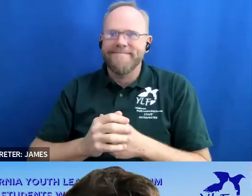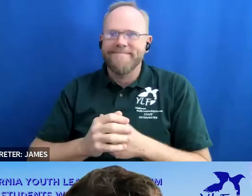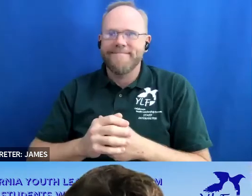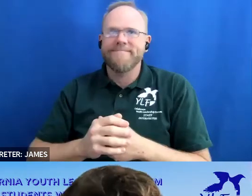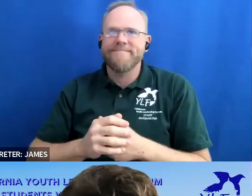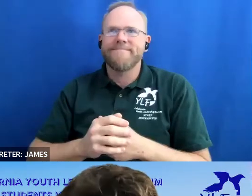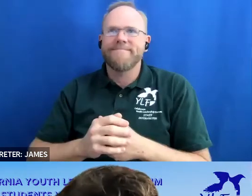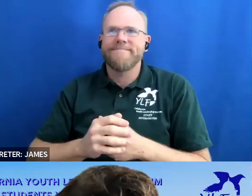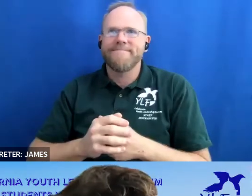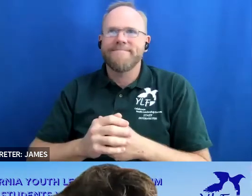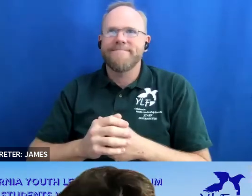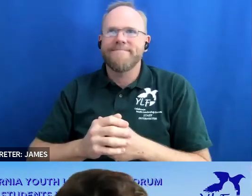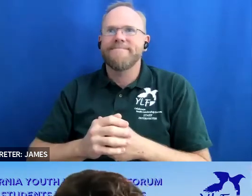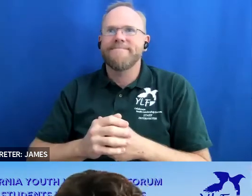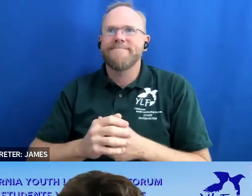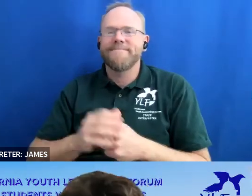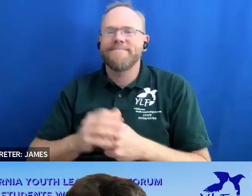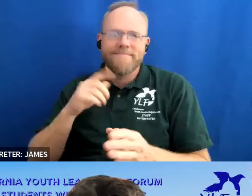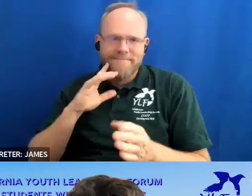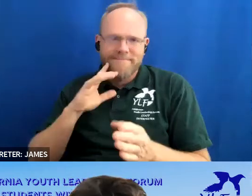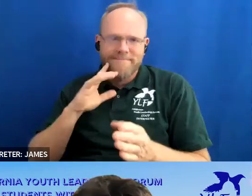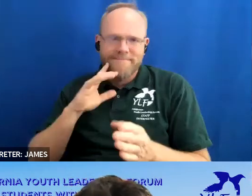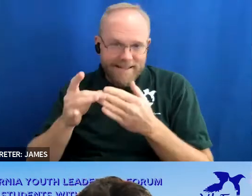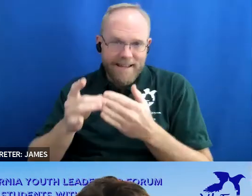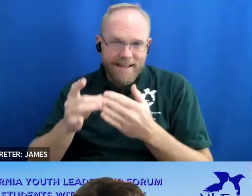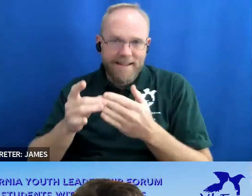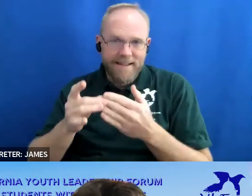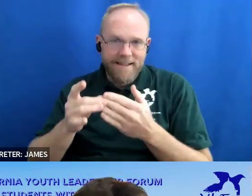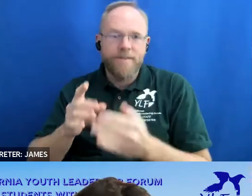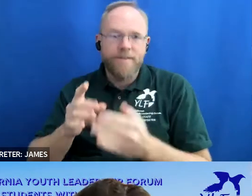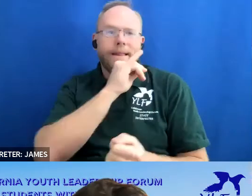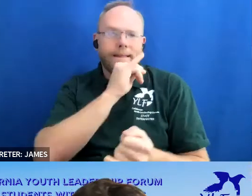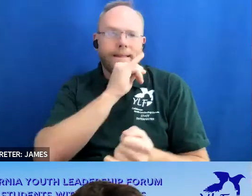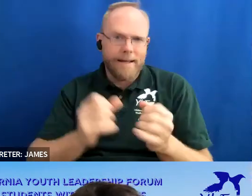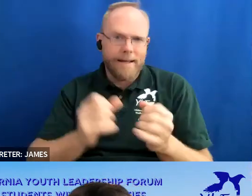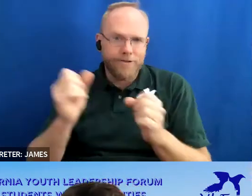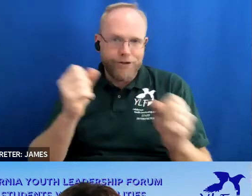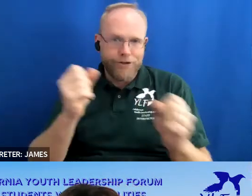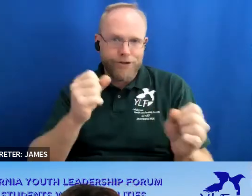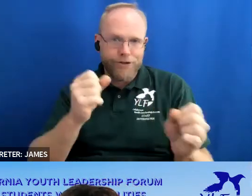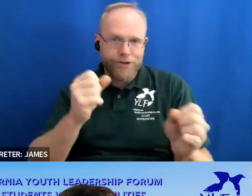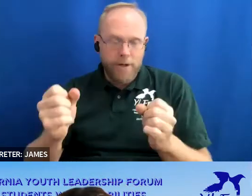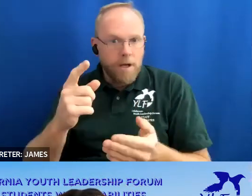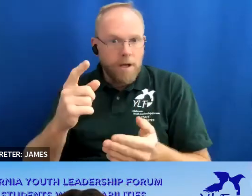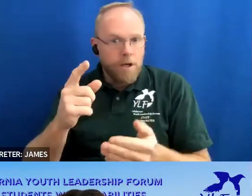all right i'm gonna lead you guys through the last year so the last year all we all you gotta say is we're here we're loud